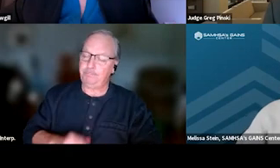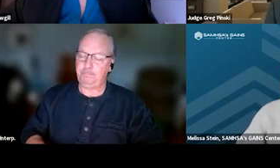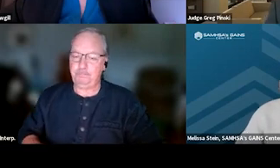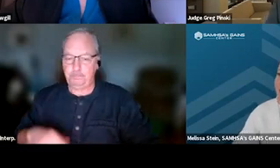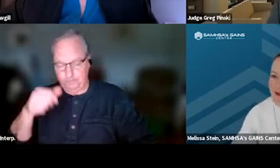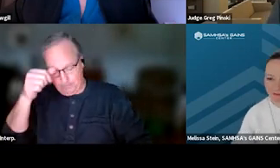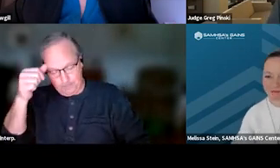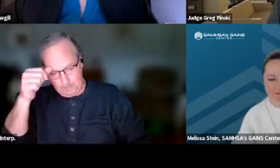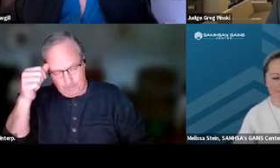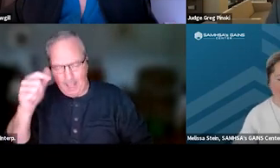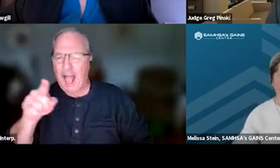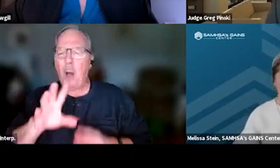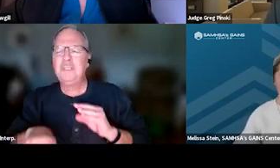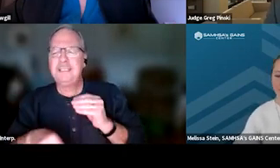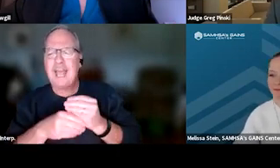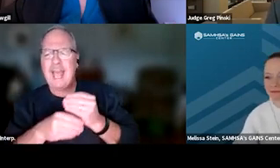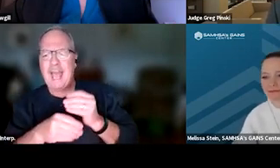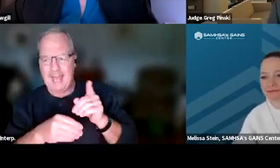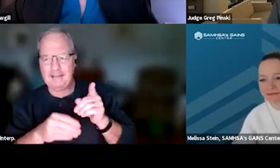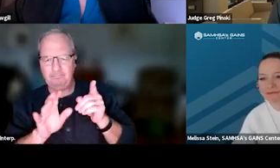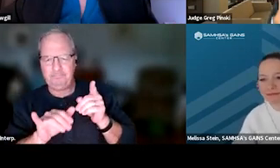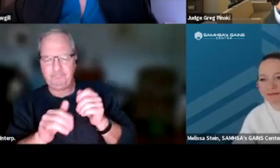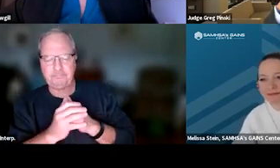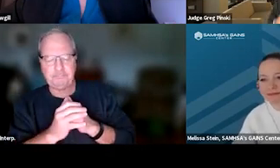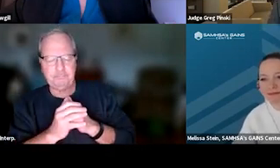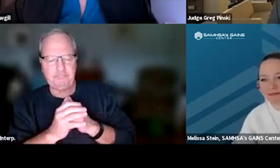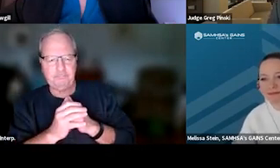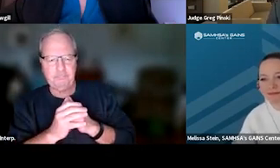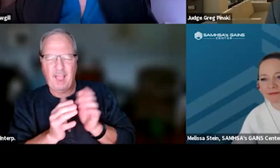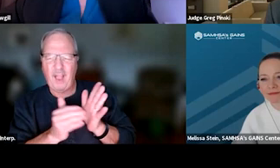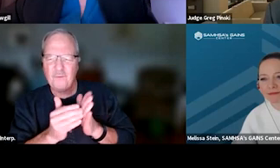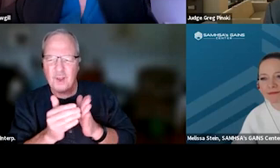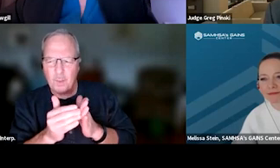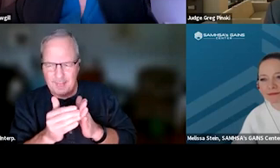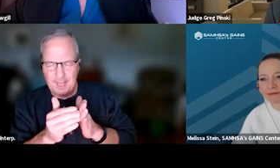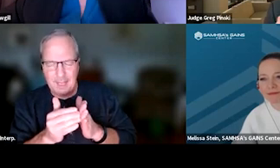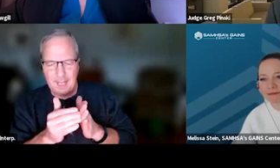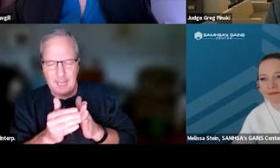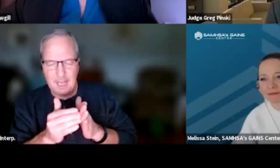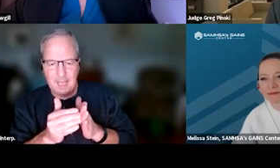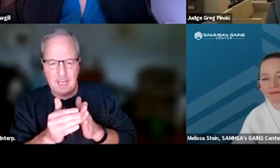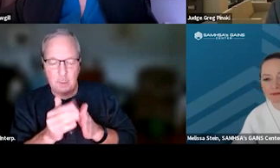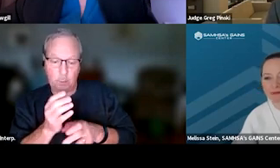I'll just add to that, that, you know, frequently, you know, we receive questions